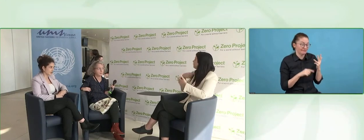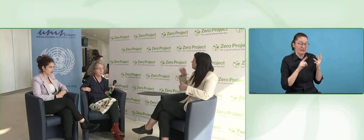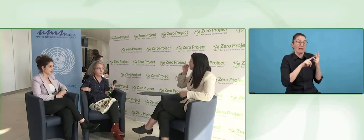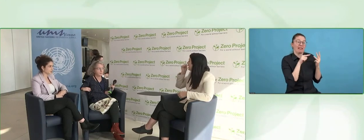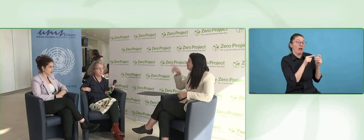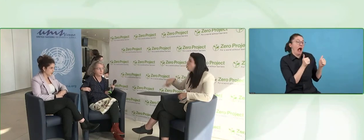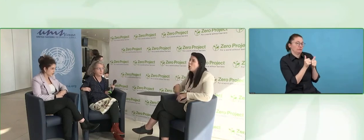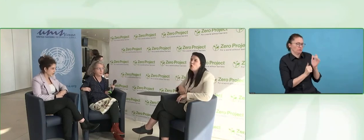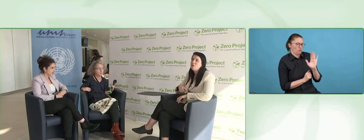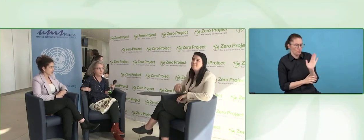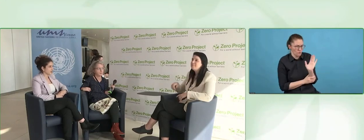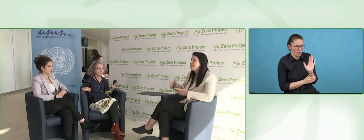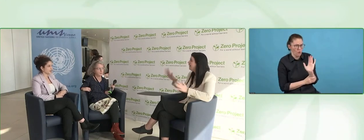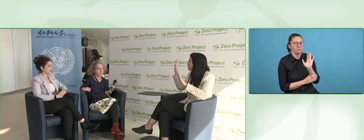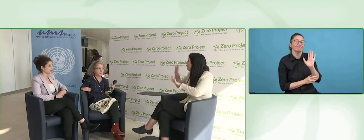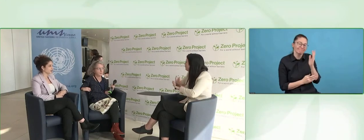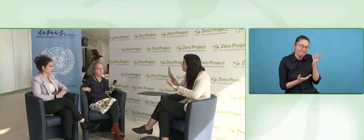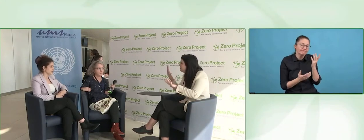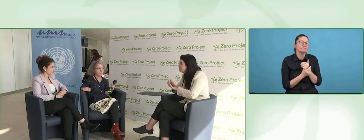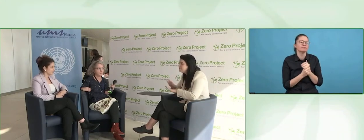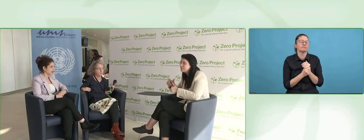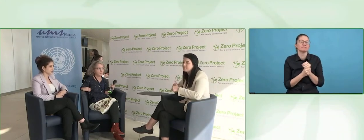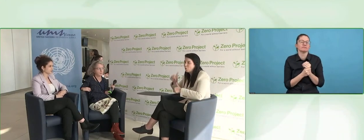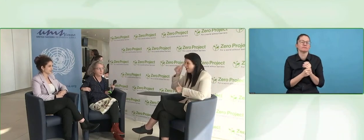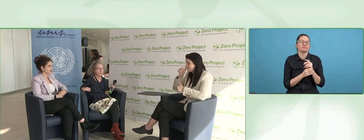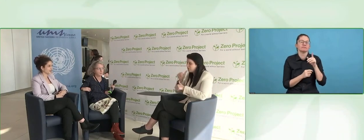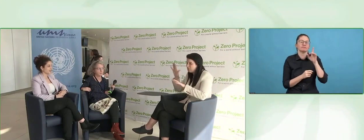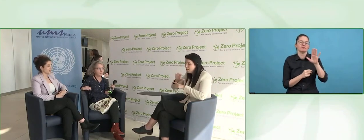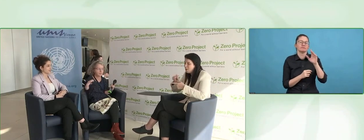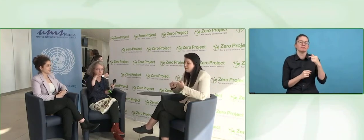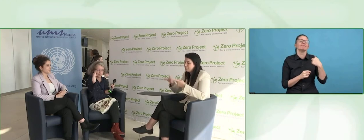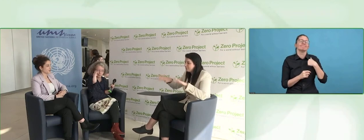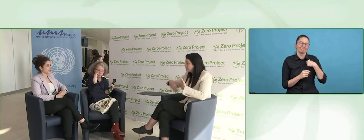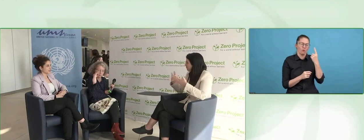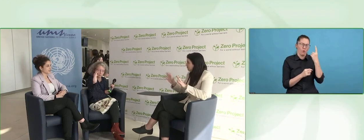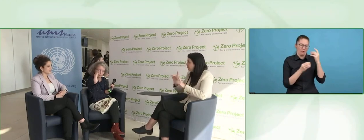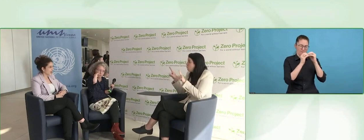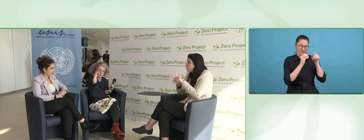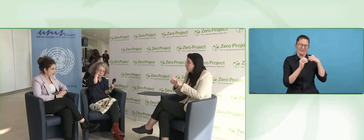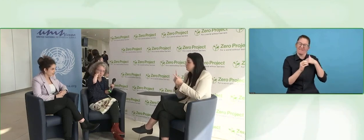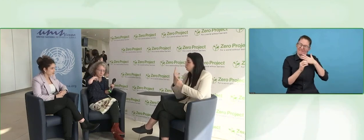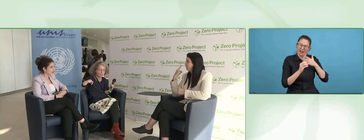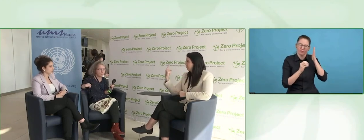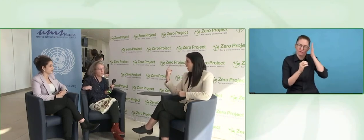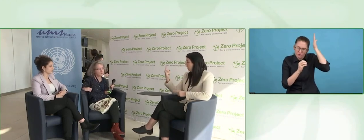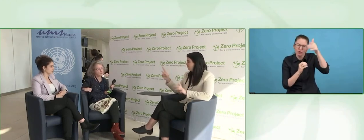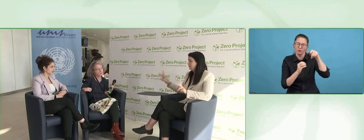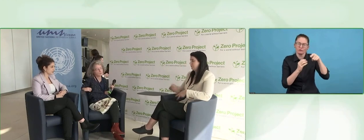hard work, and talking about about working at night, or the morning,